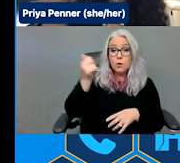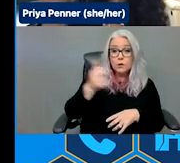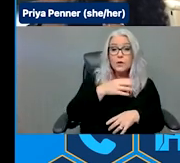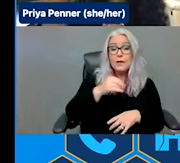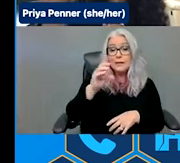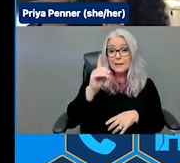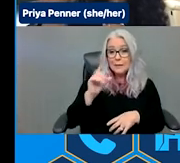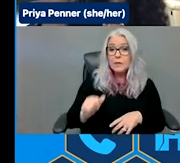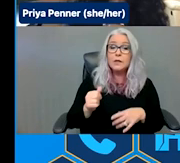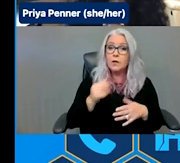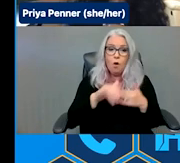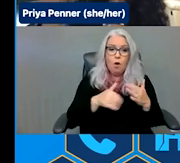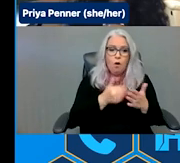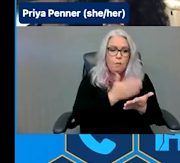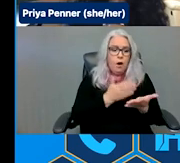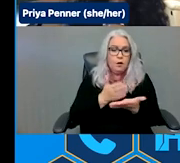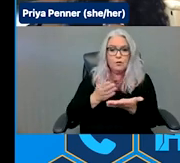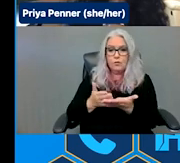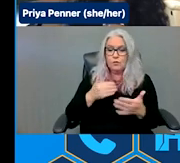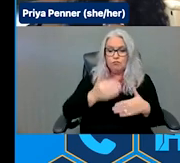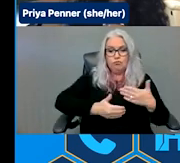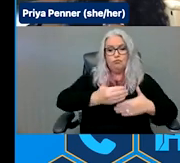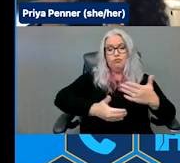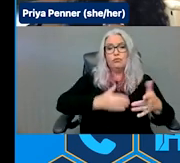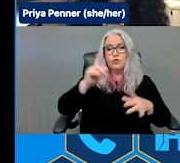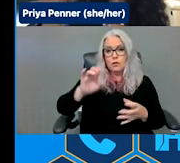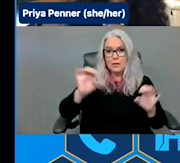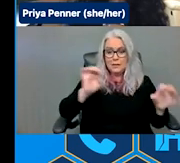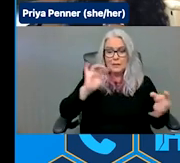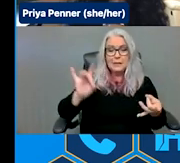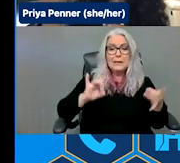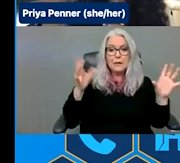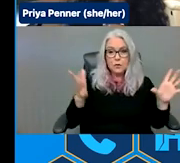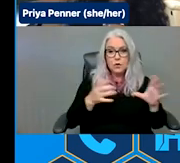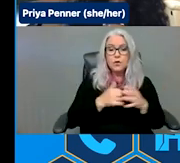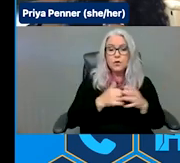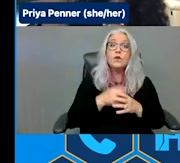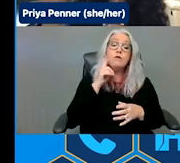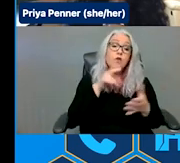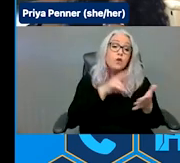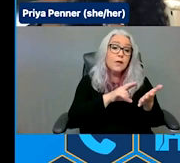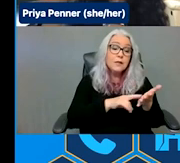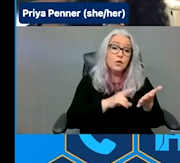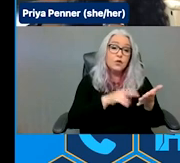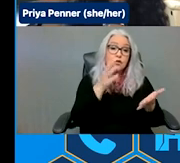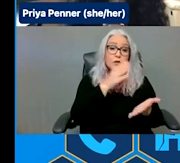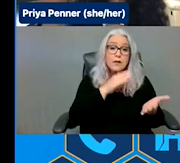It would create training and technical assistance centers and research centers across the ten regions. And would require the